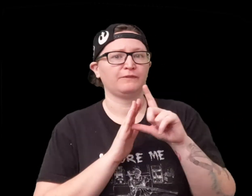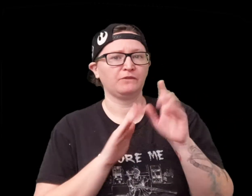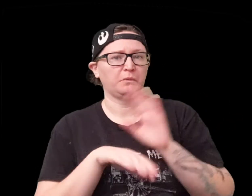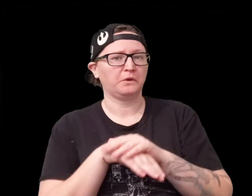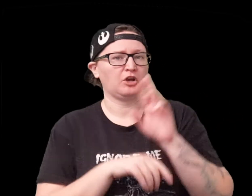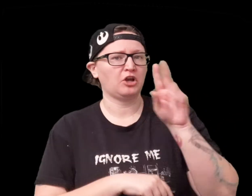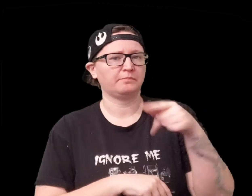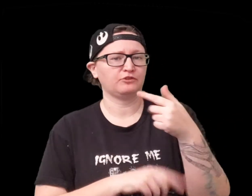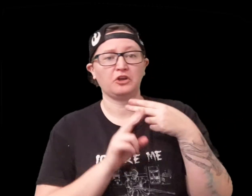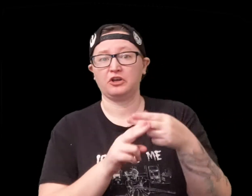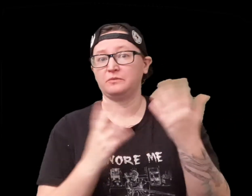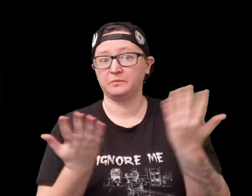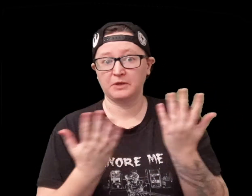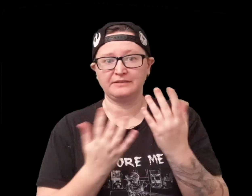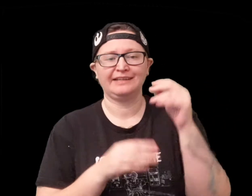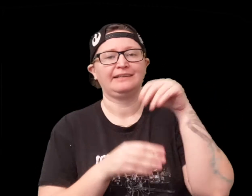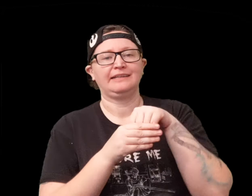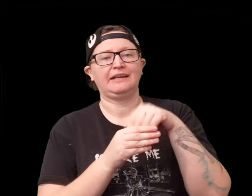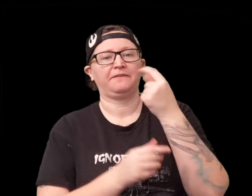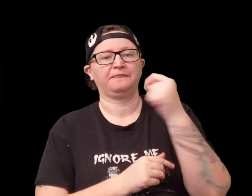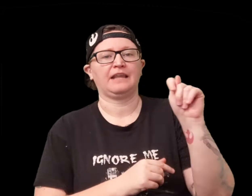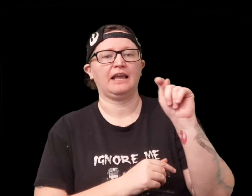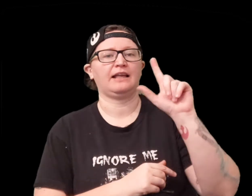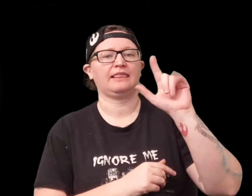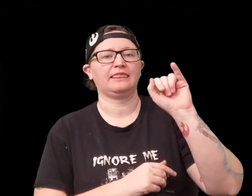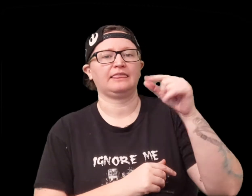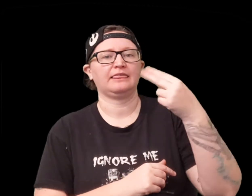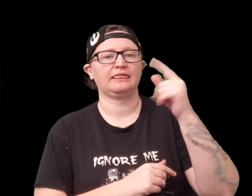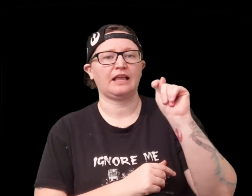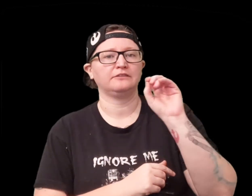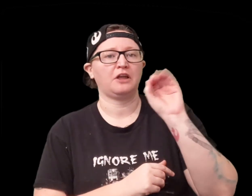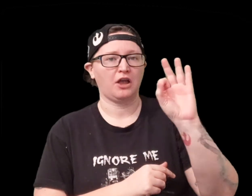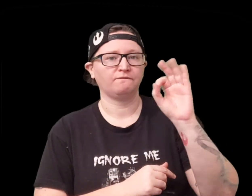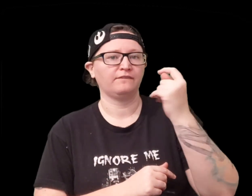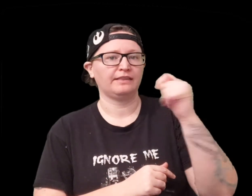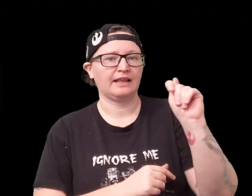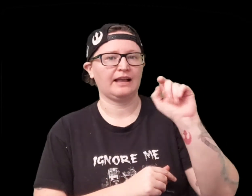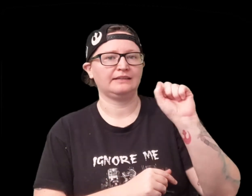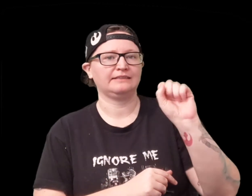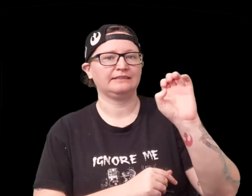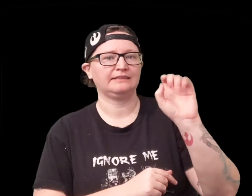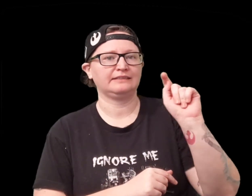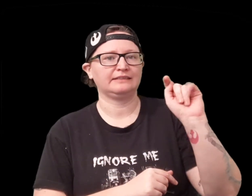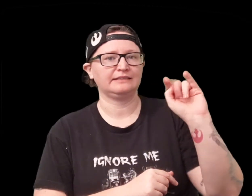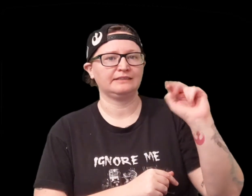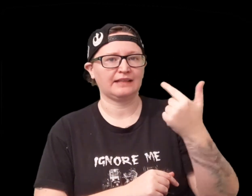Today I'm going to be doing a review on an RPG called In the Light of a Setting Sun